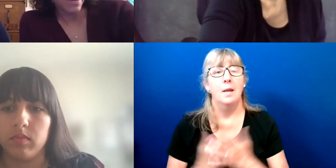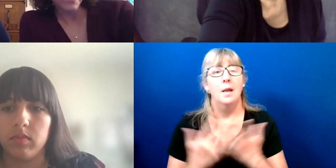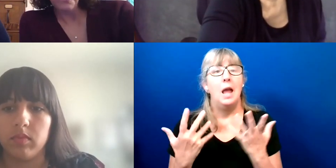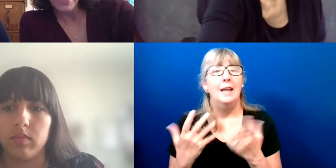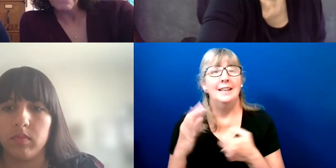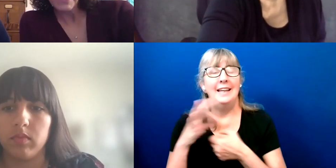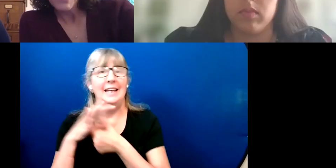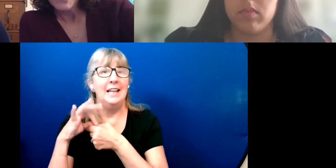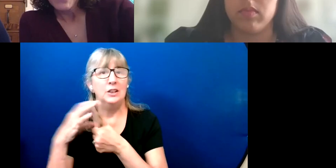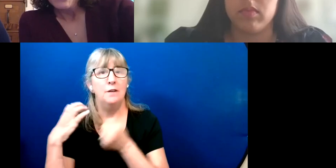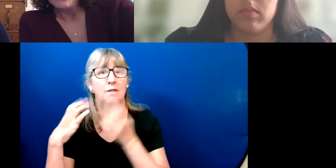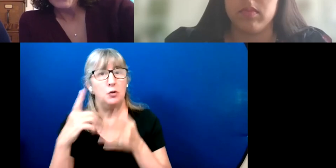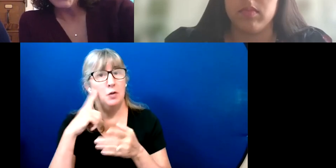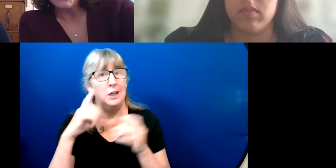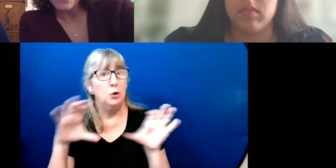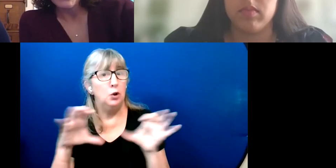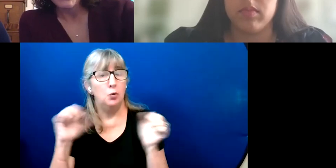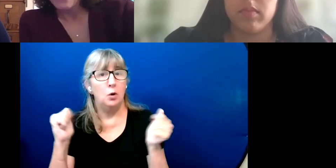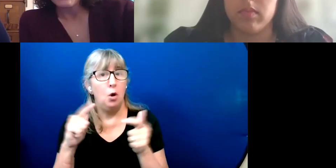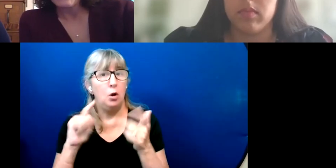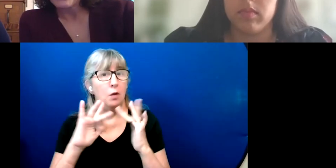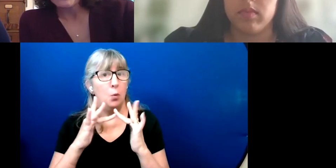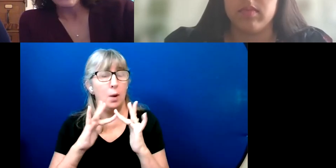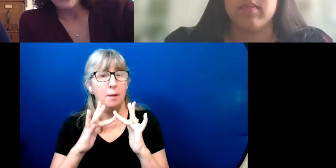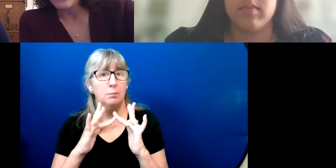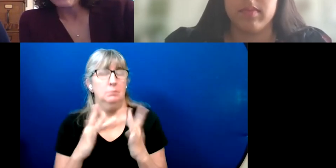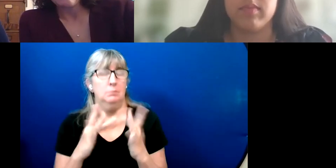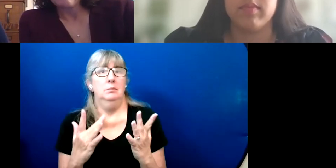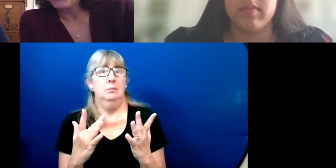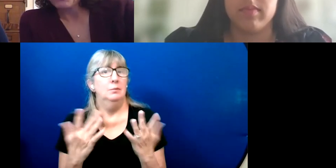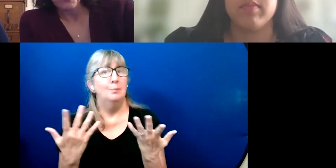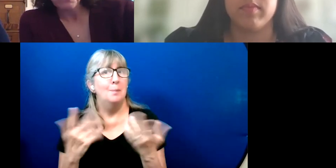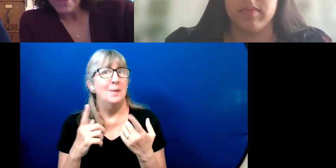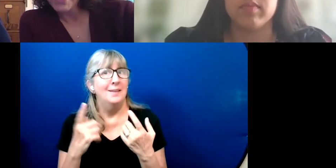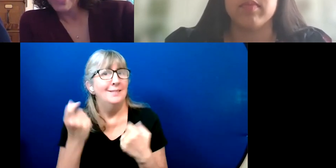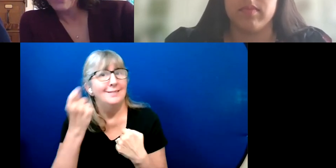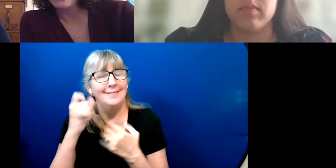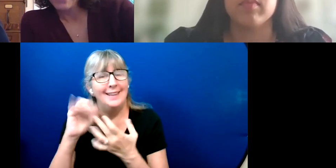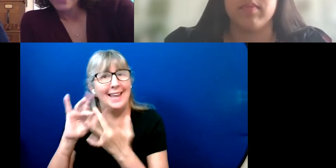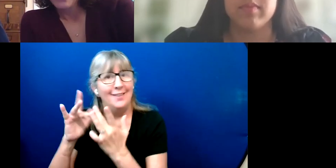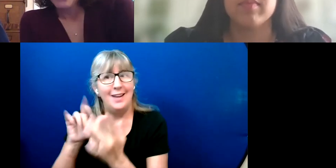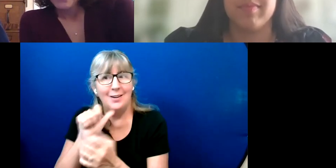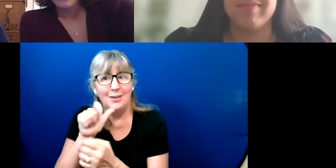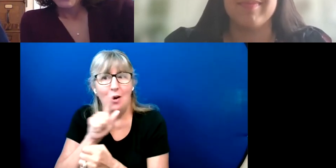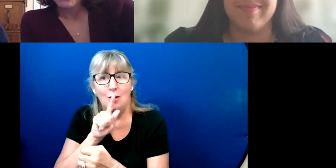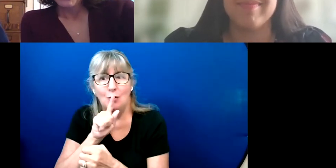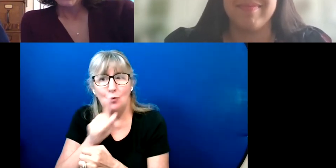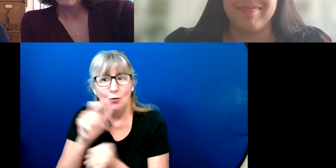web through the Internet, that's just not true. Yeah.